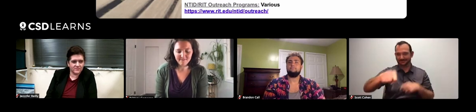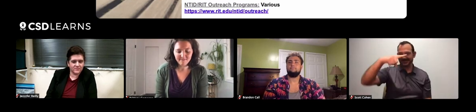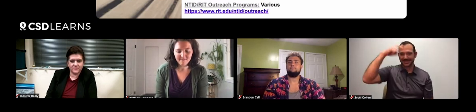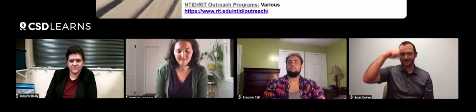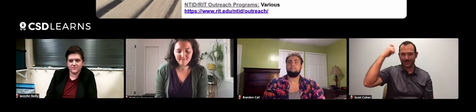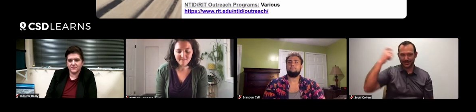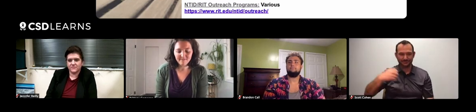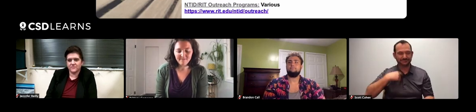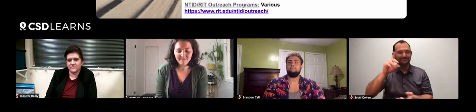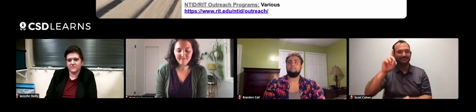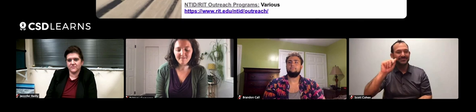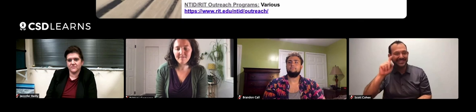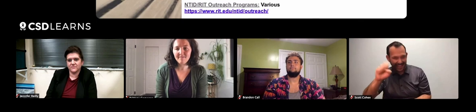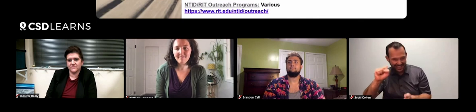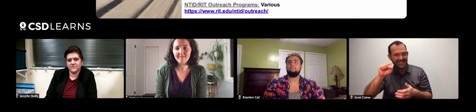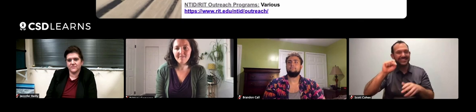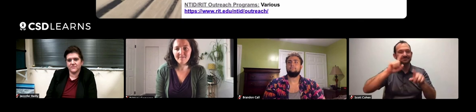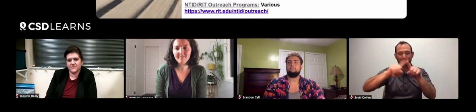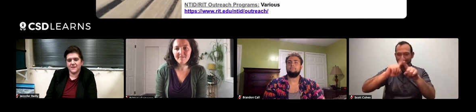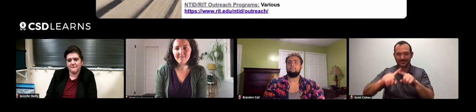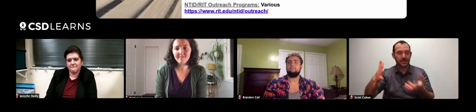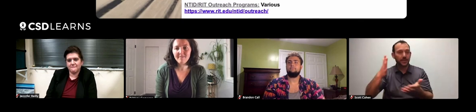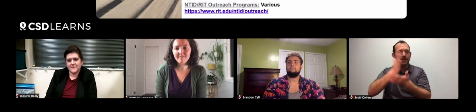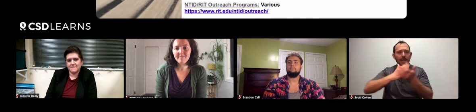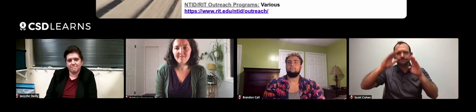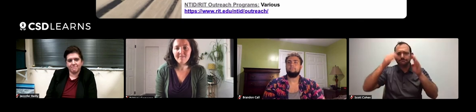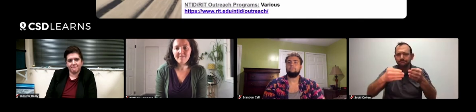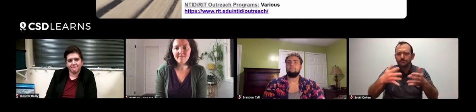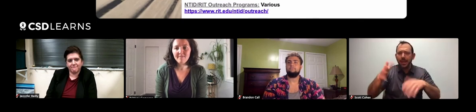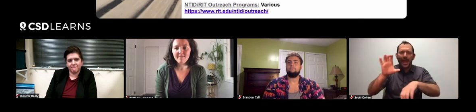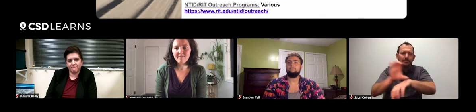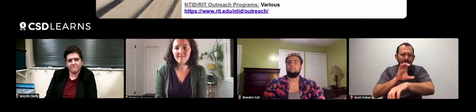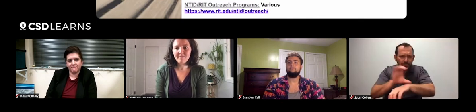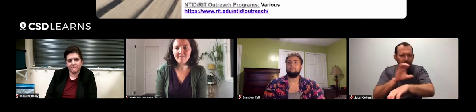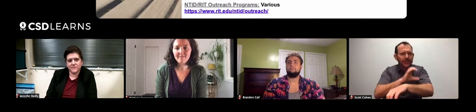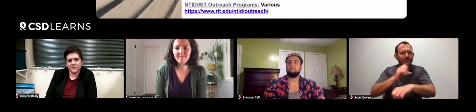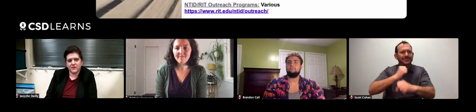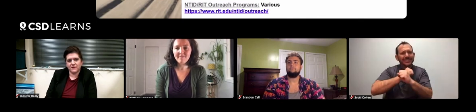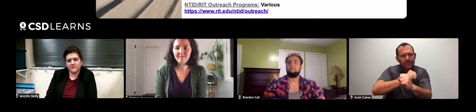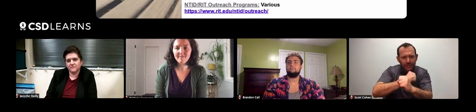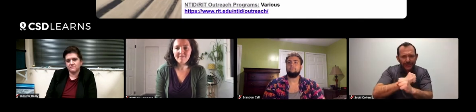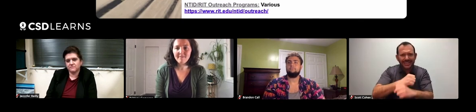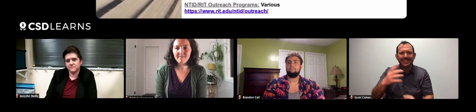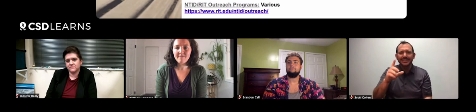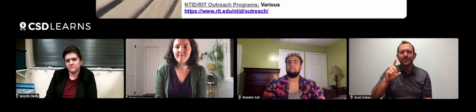that will be taking place this summer. We've got the dates listed. Some of them are focused on computer security, cybersecurity,